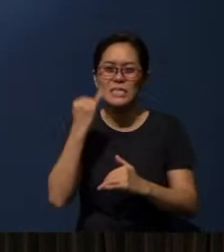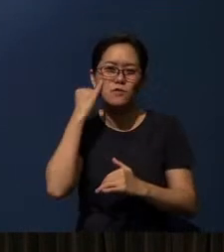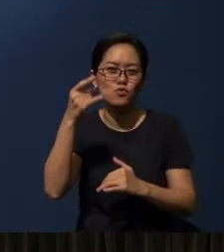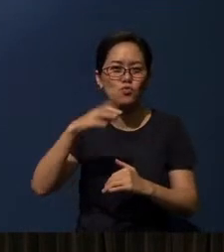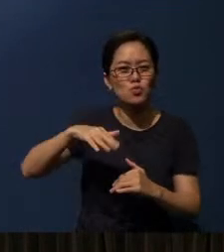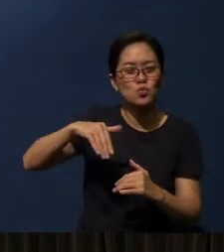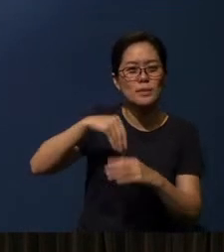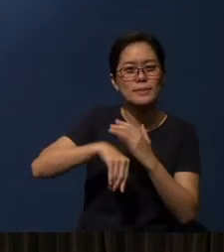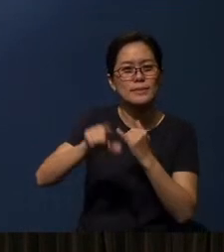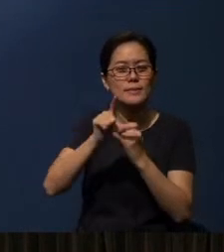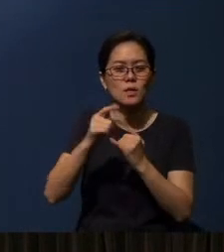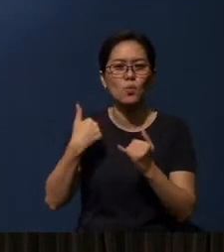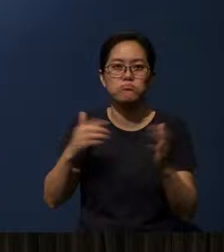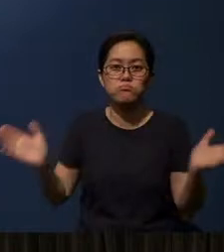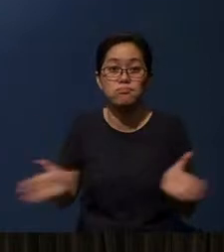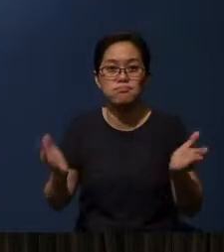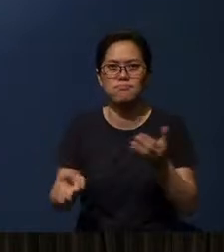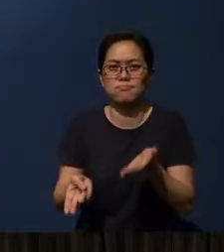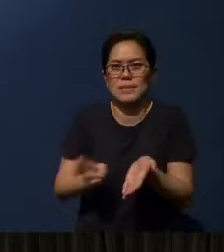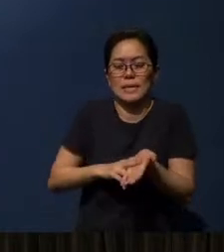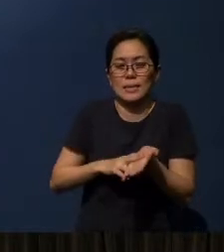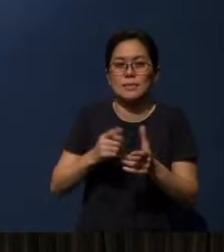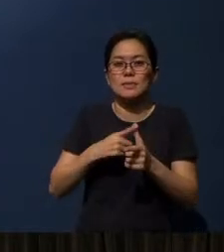we urge you to sign up, and then we would like to allocate you at